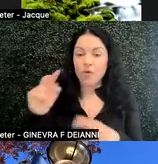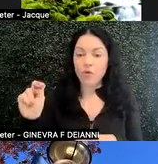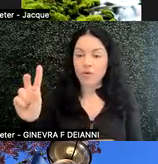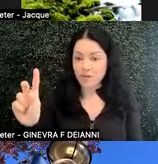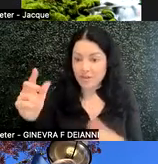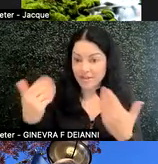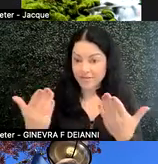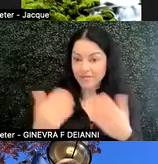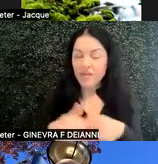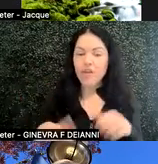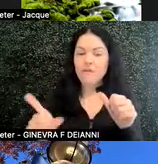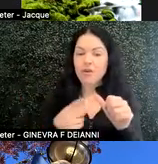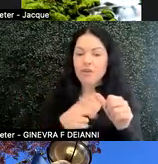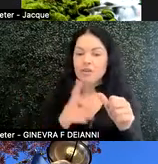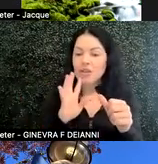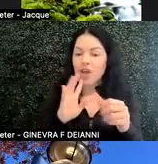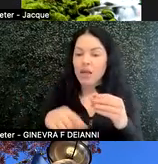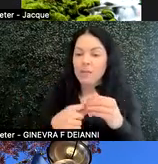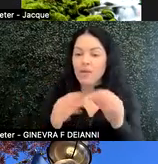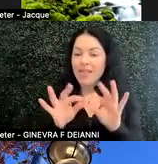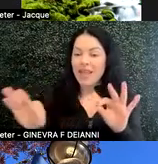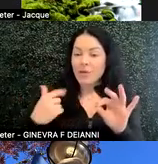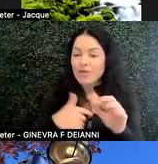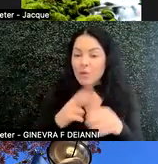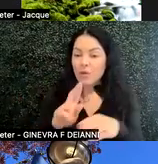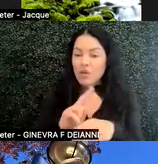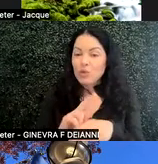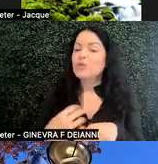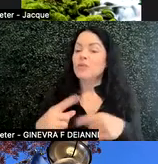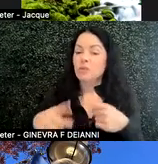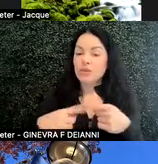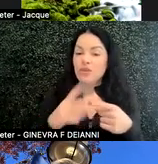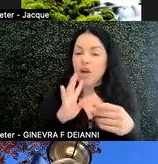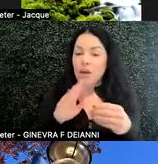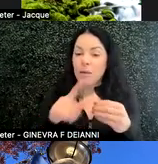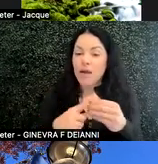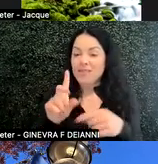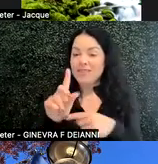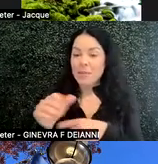First thing we want to talk about is the language that we use when we talk about disabled people and autistic people.